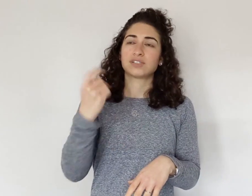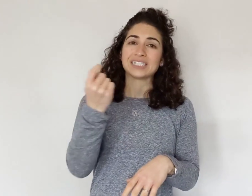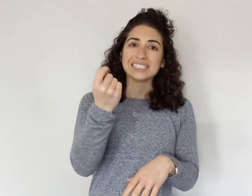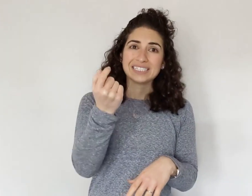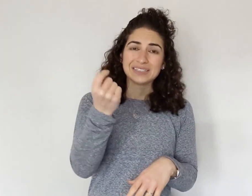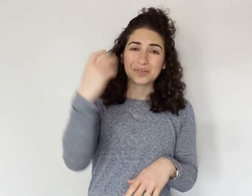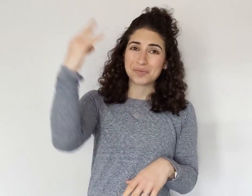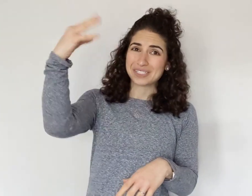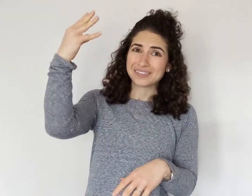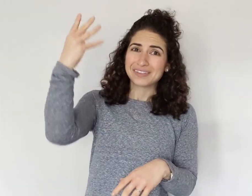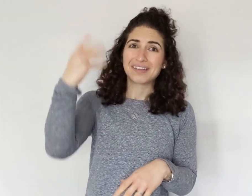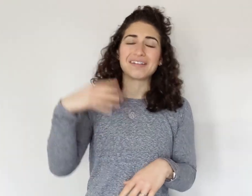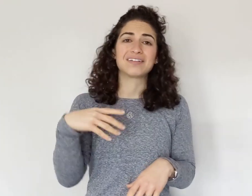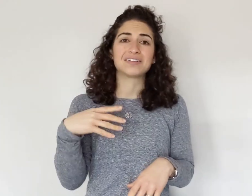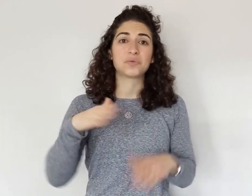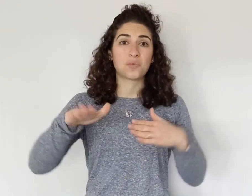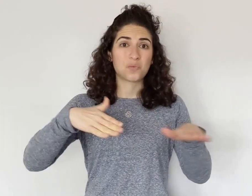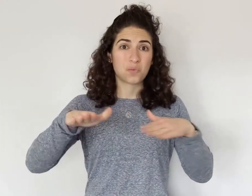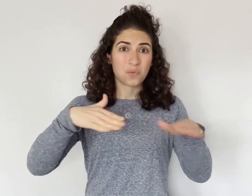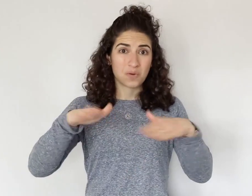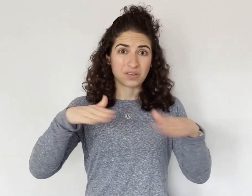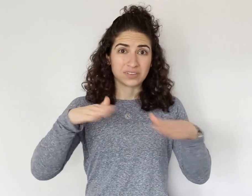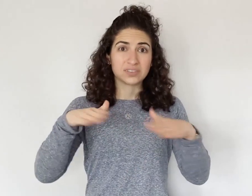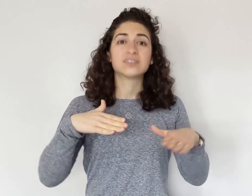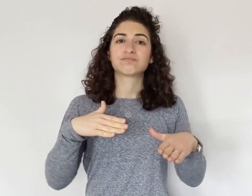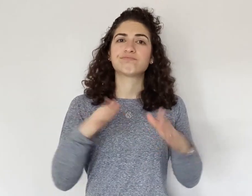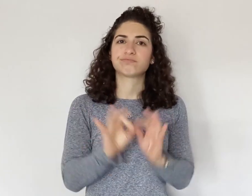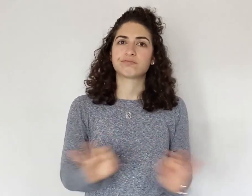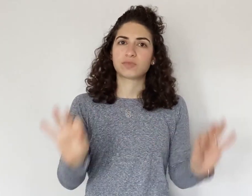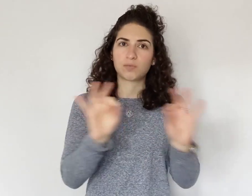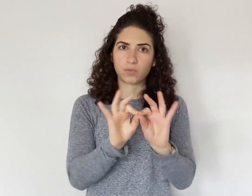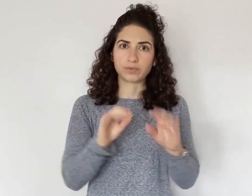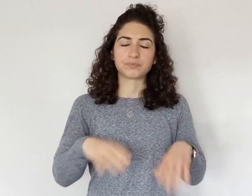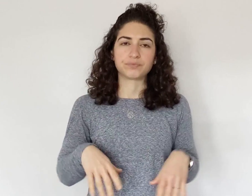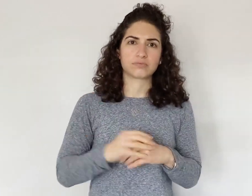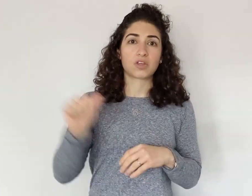A little bit of sun, walking is important.